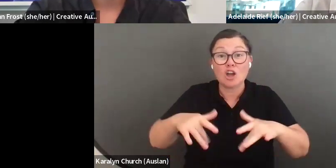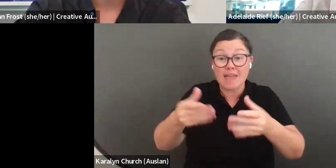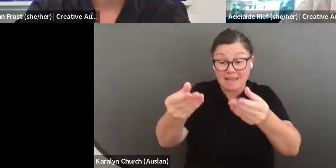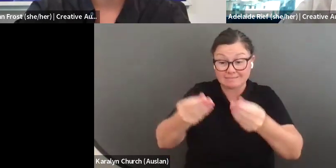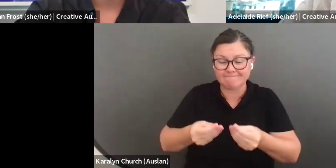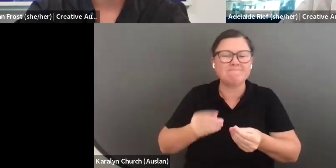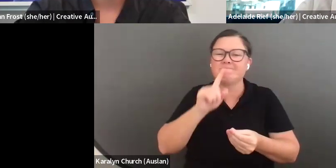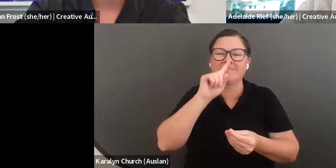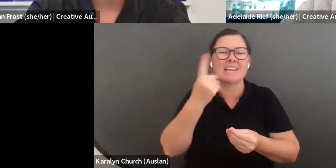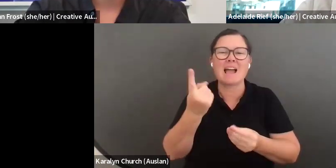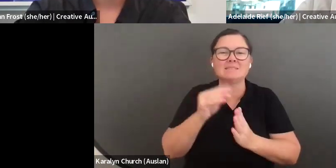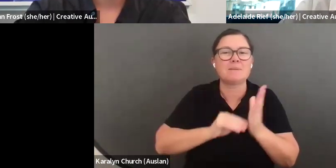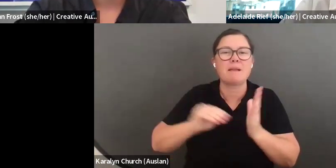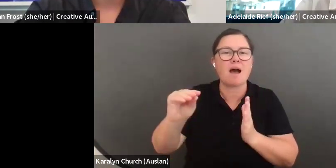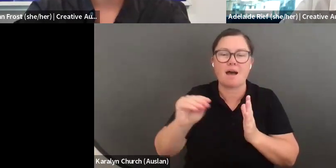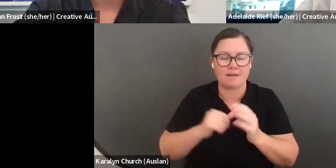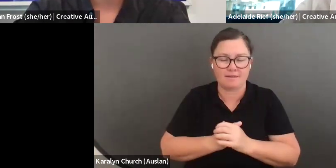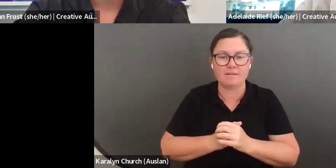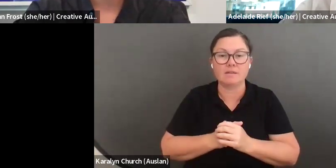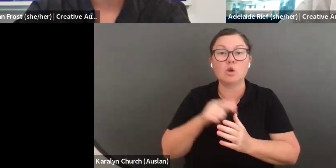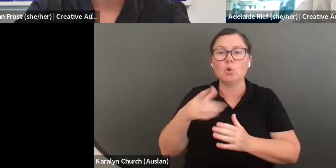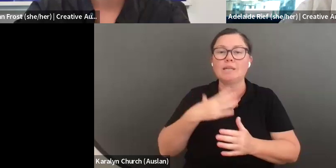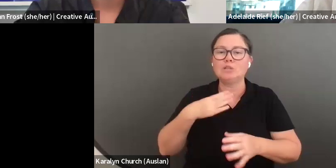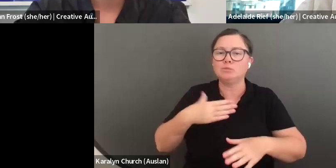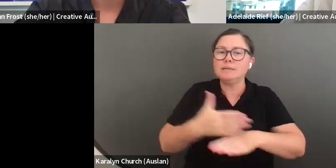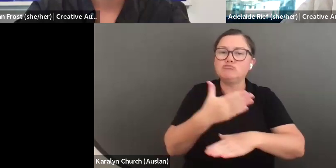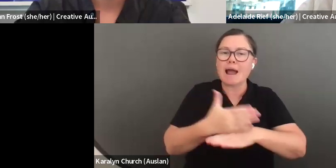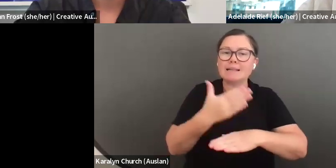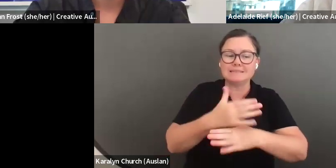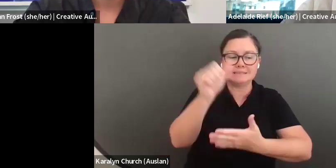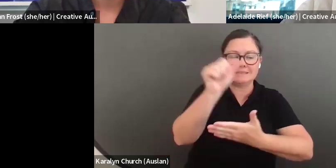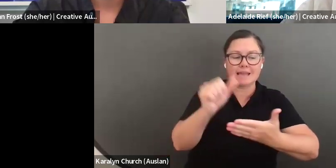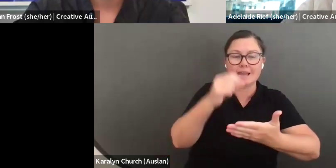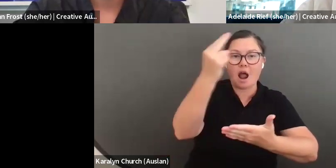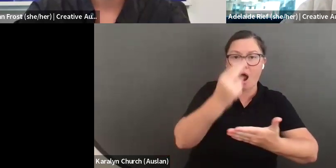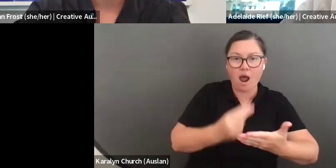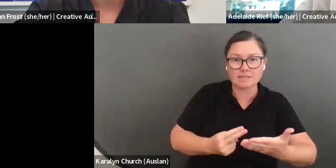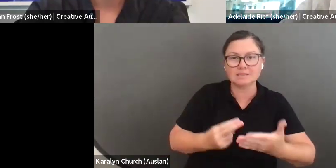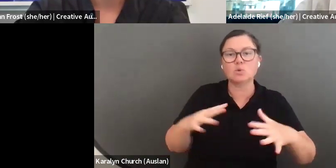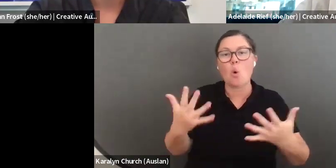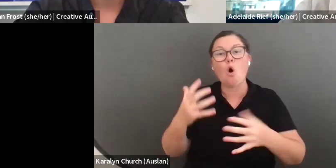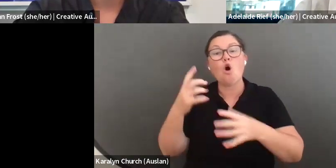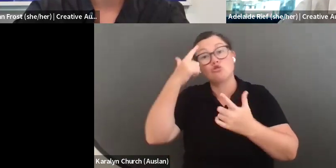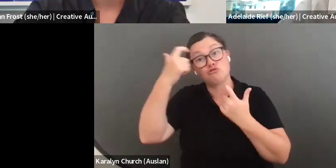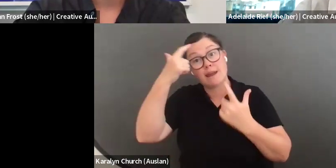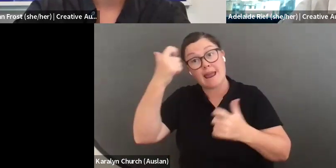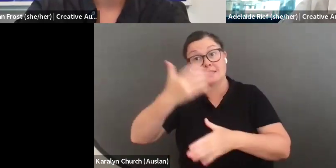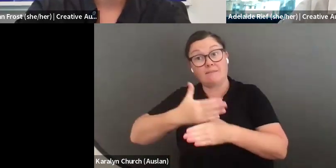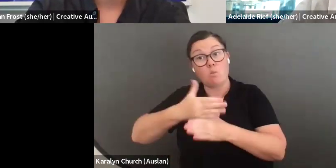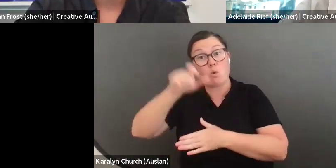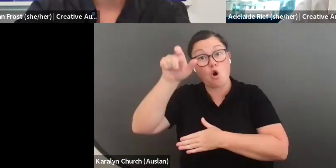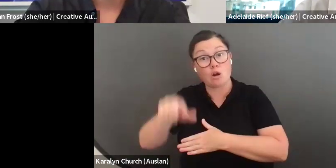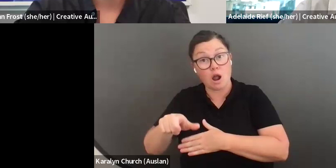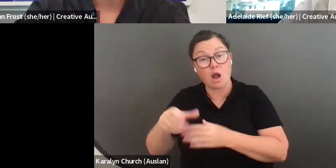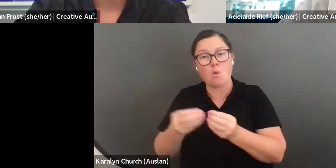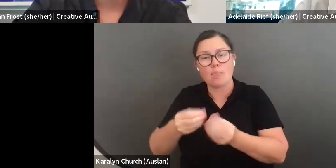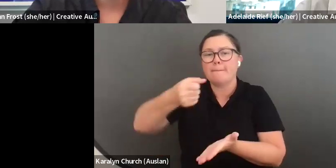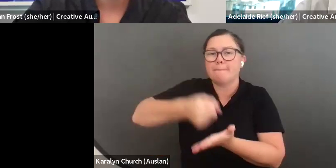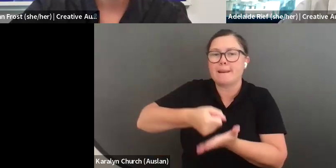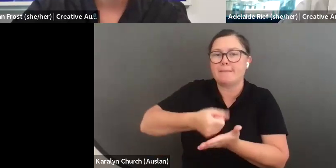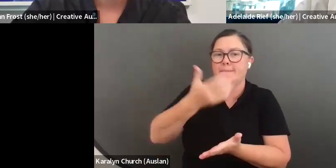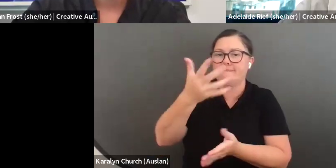actual residency,